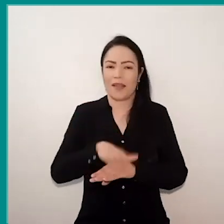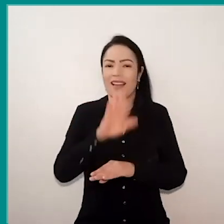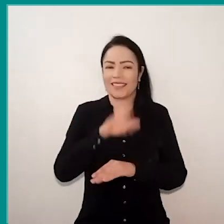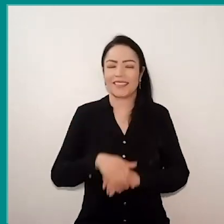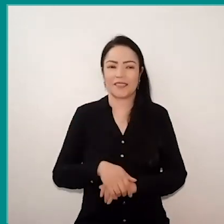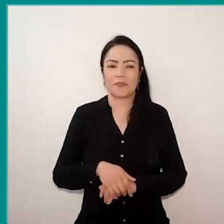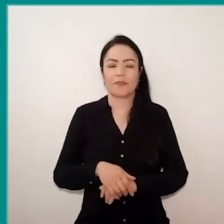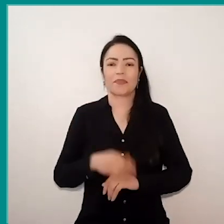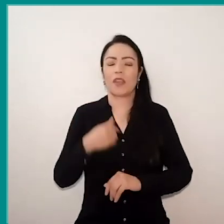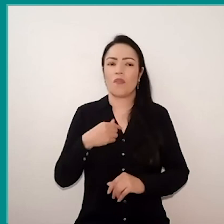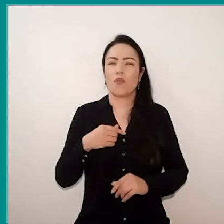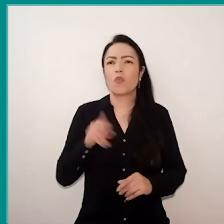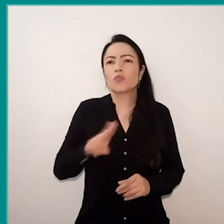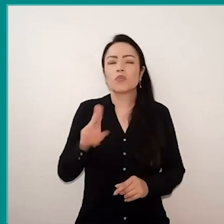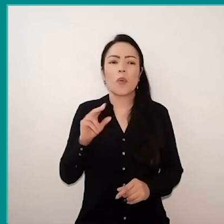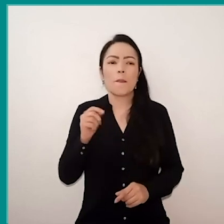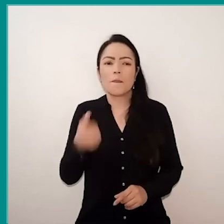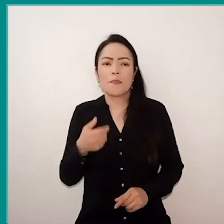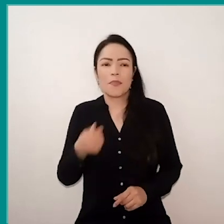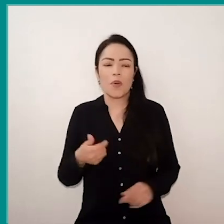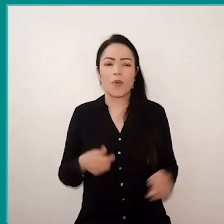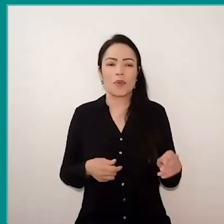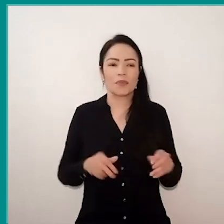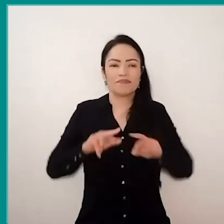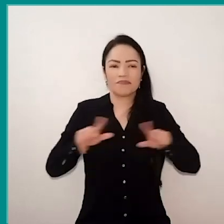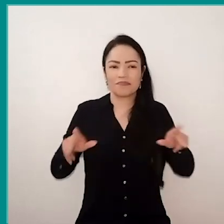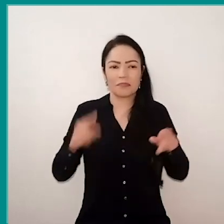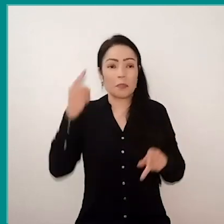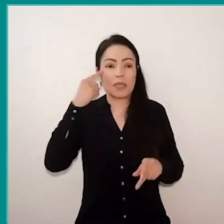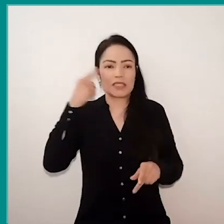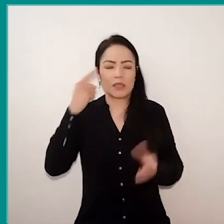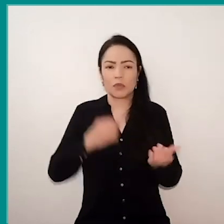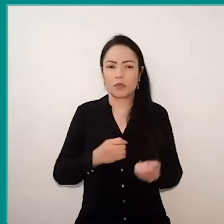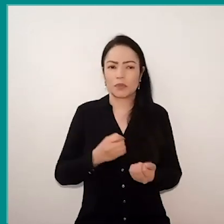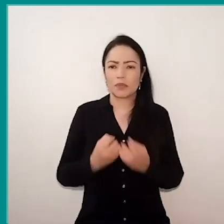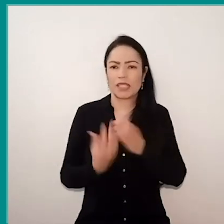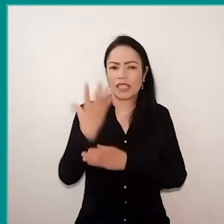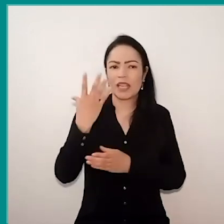I use few resources, thinking about creation, like, videos, or things like that,